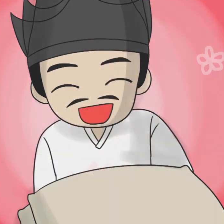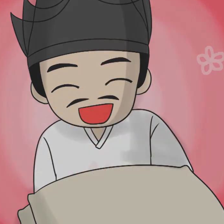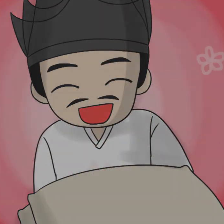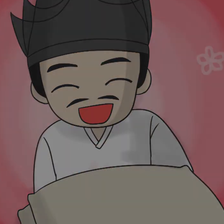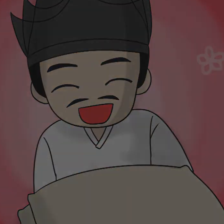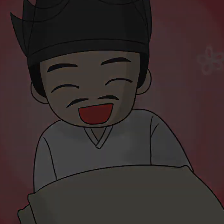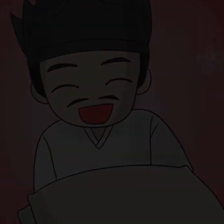the he always shared the bread and what he had and lived happily ever after.